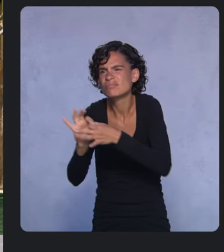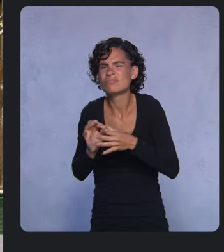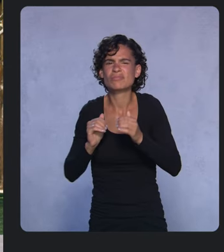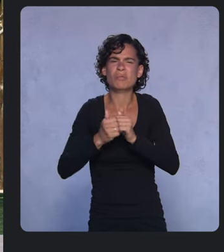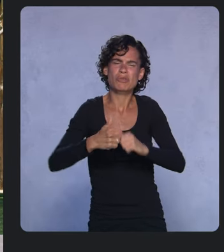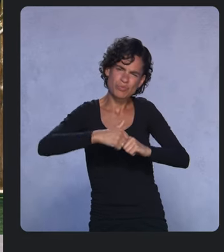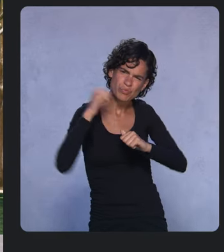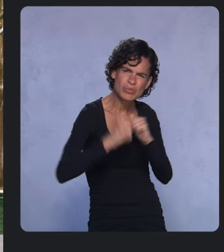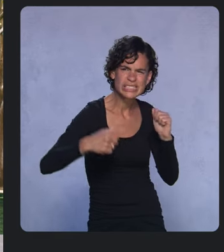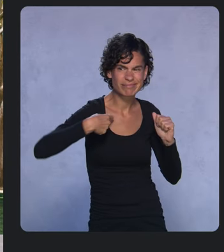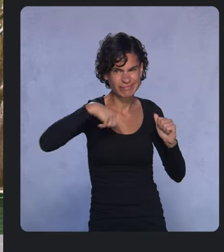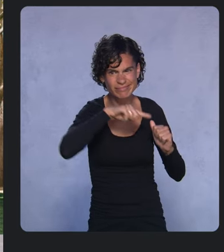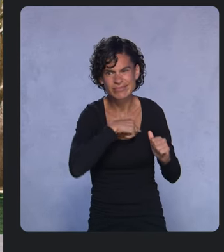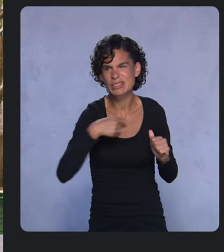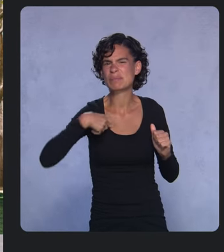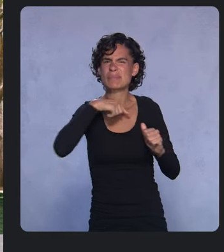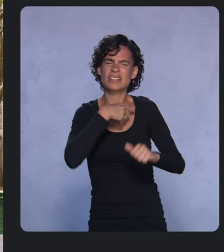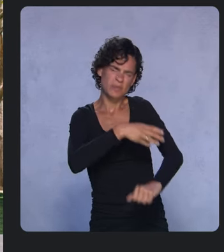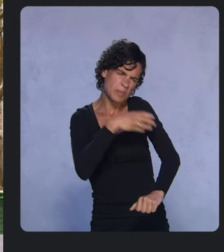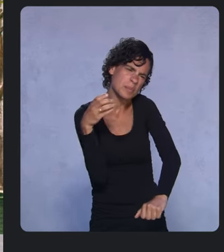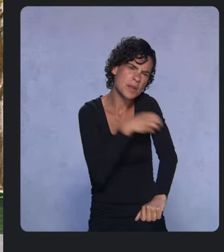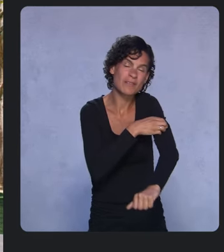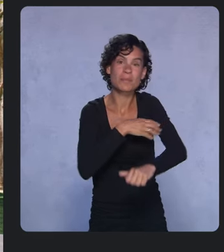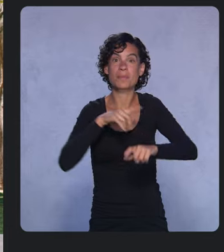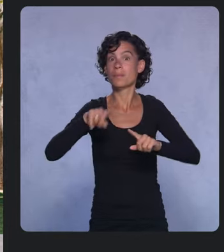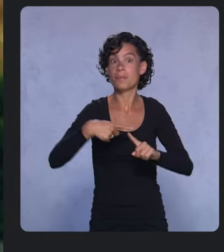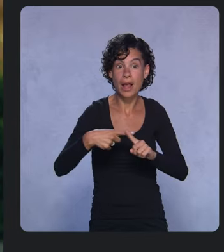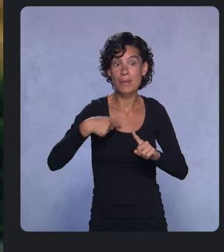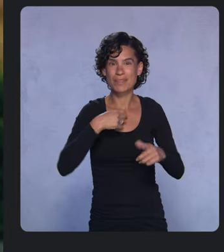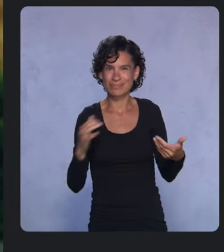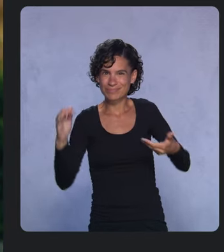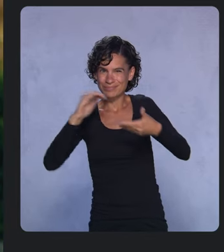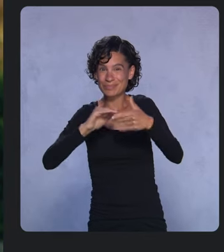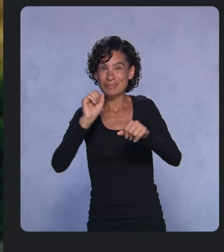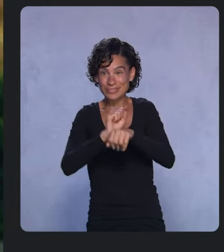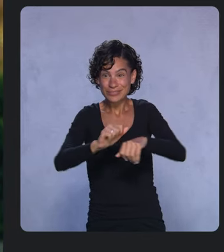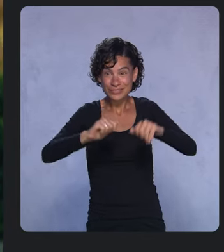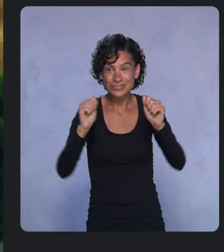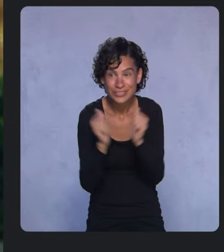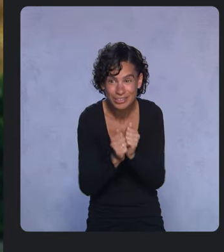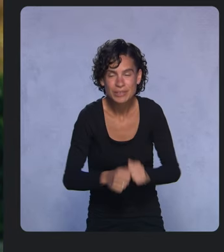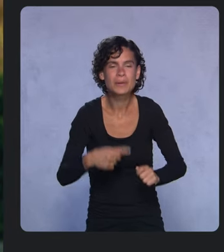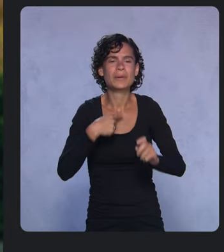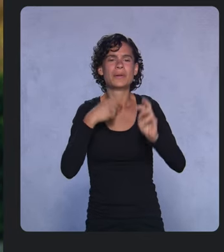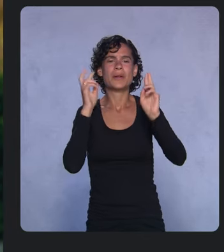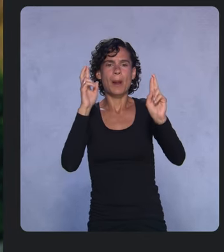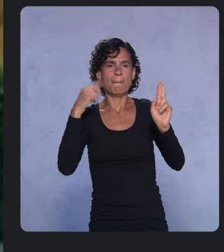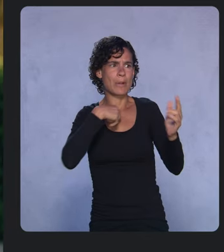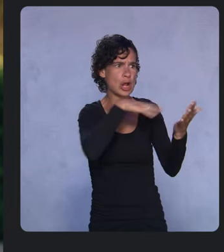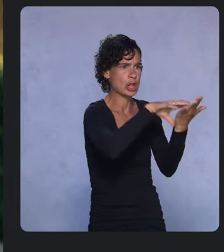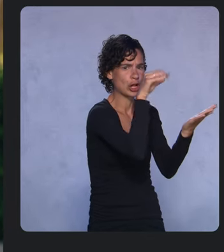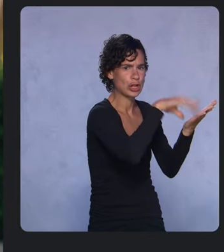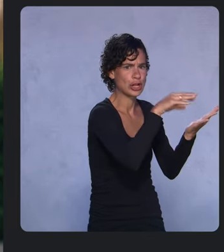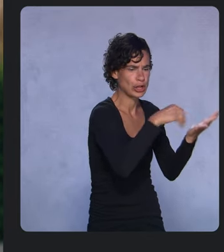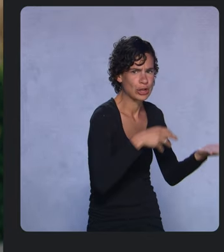and how powerful we are when we all work together. I hope we can take what we’ve learned and build the world we need for the future.